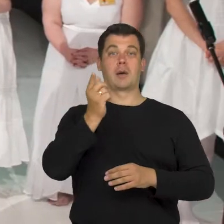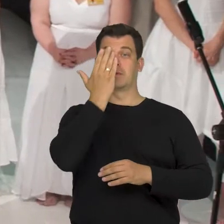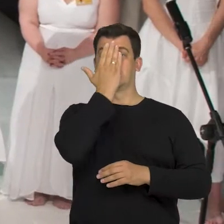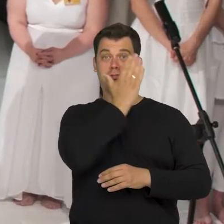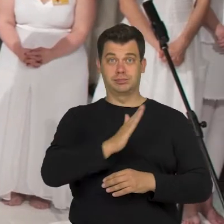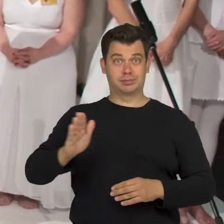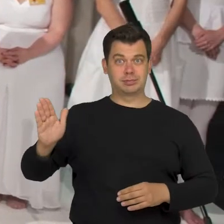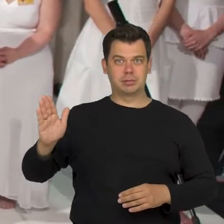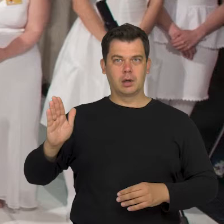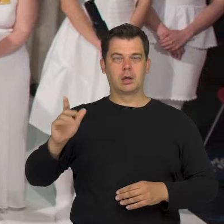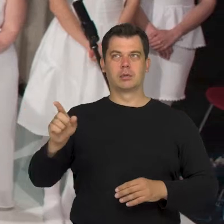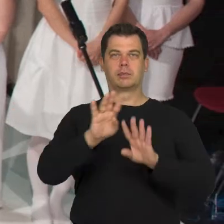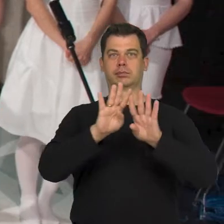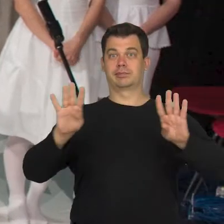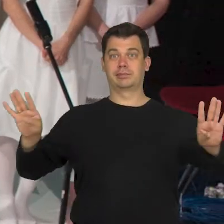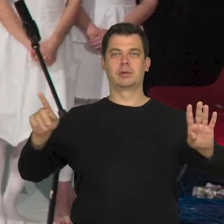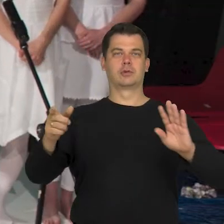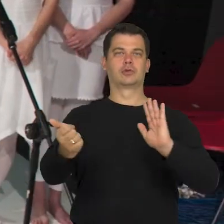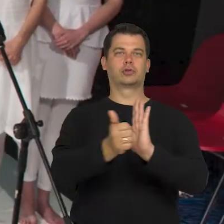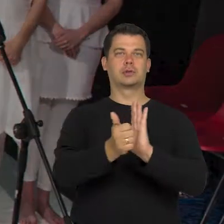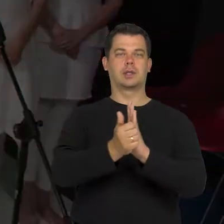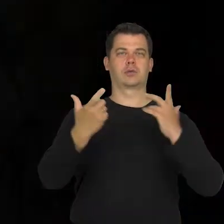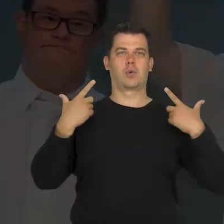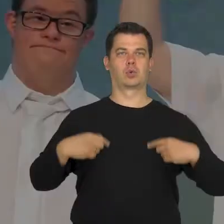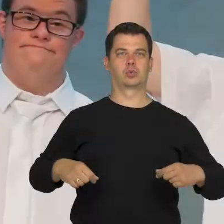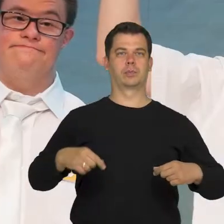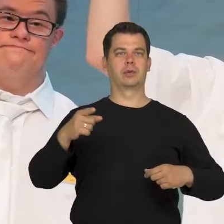and suddenly, we have a line of people with the Down syndrome.